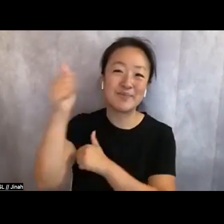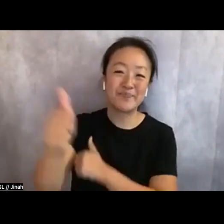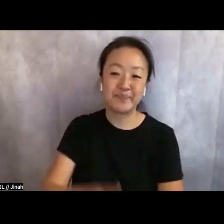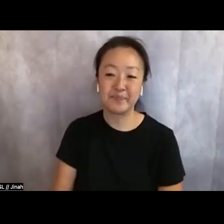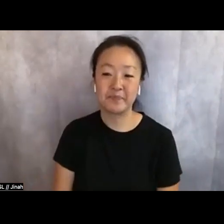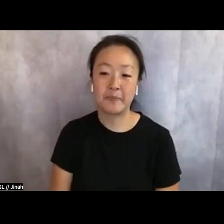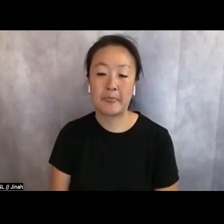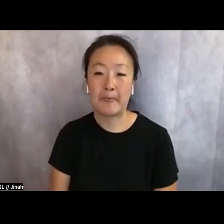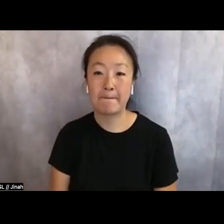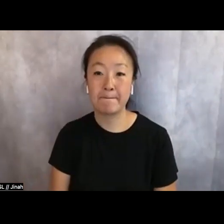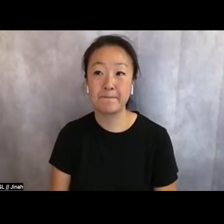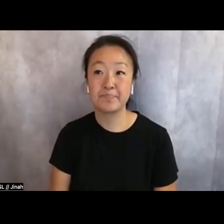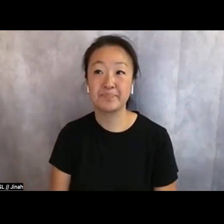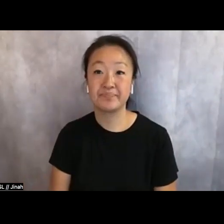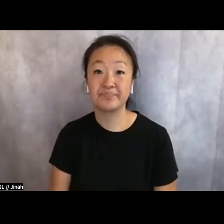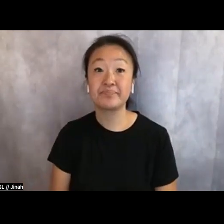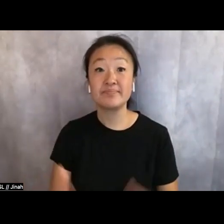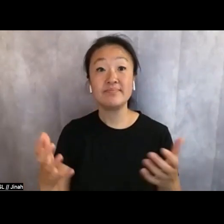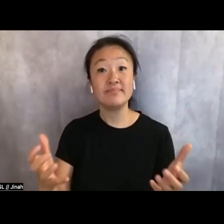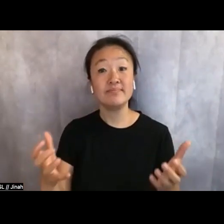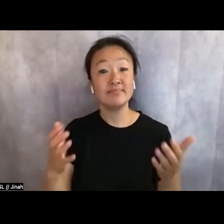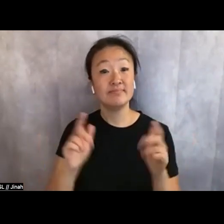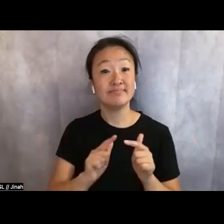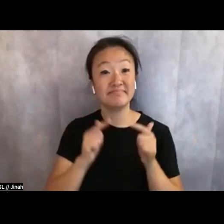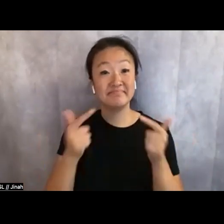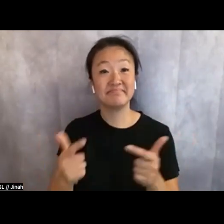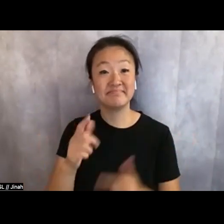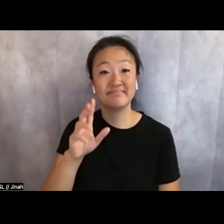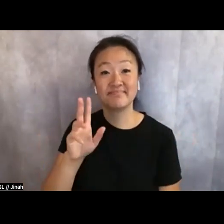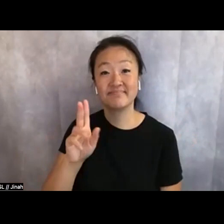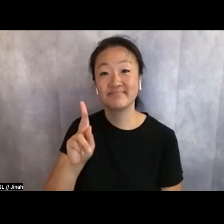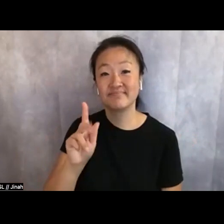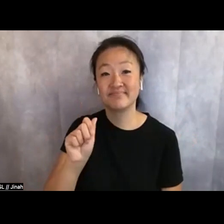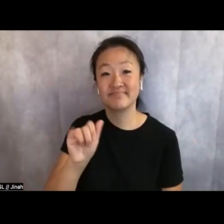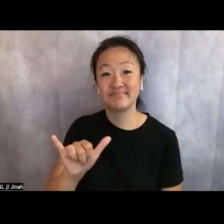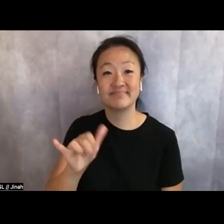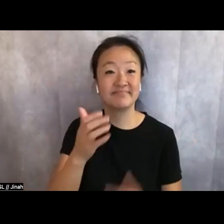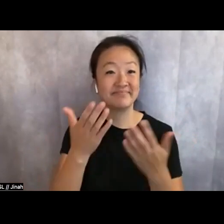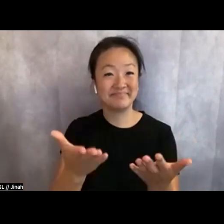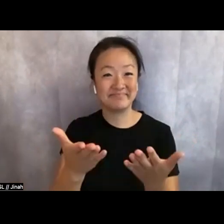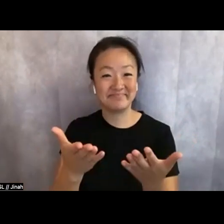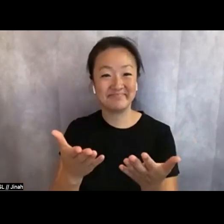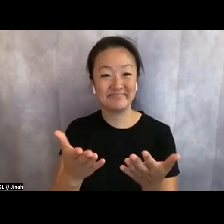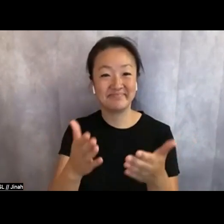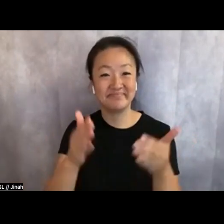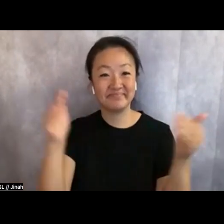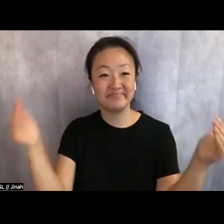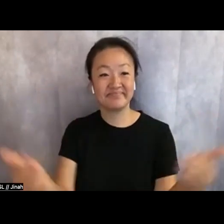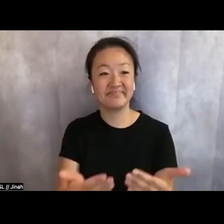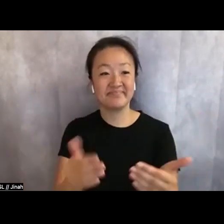So I want to go ahead and hand this back over to Kay to introduce Diamond!